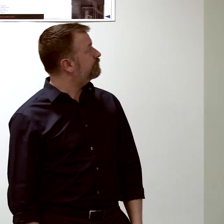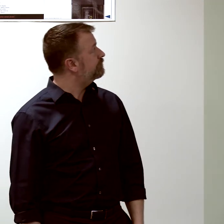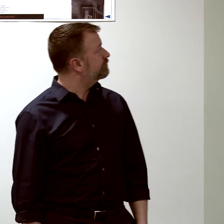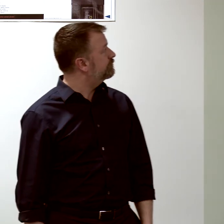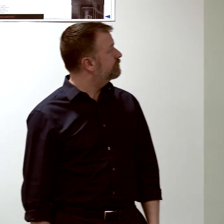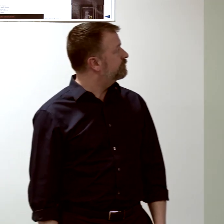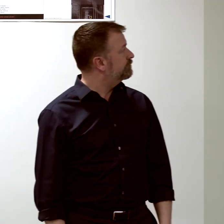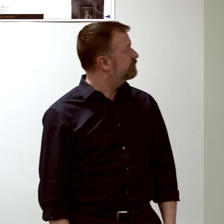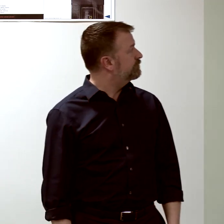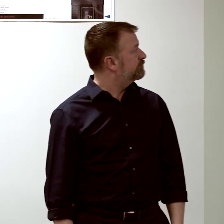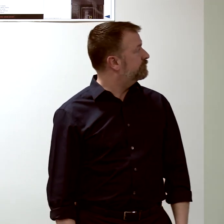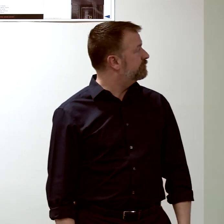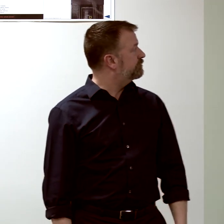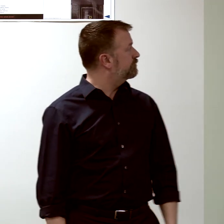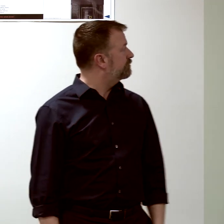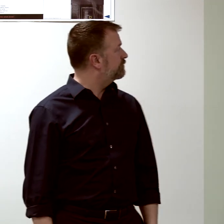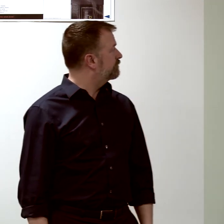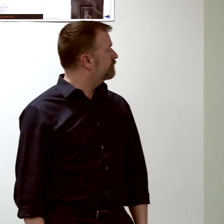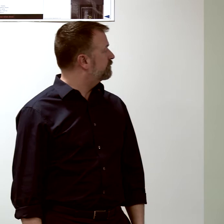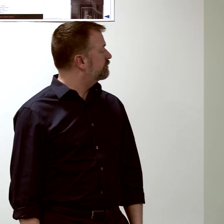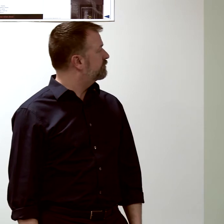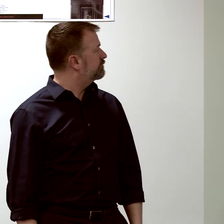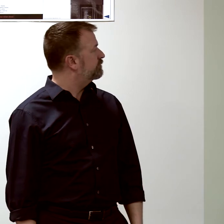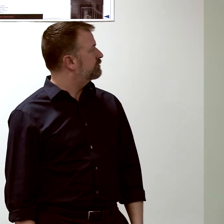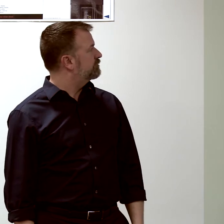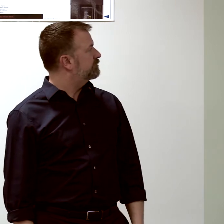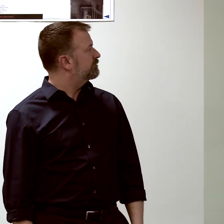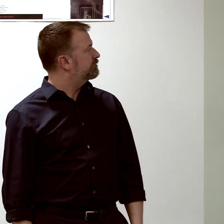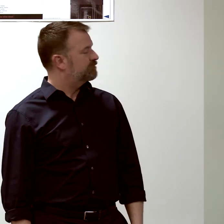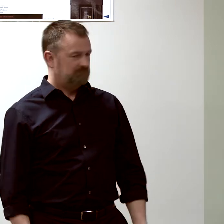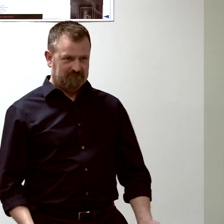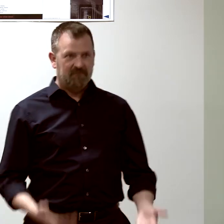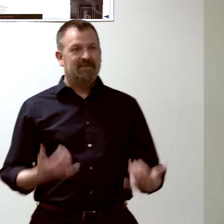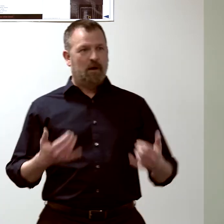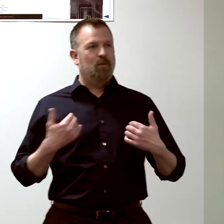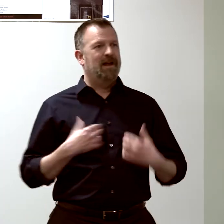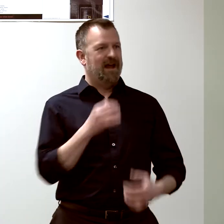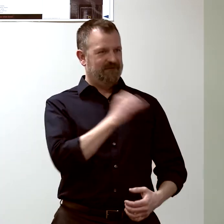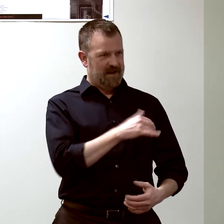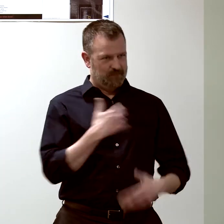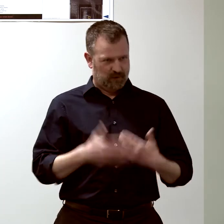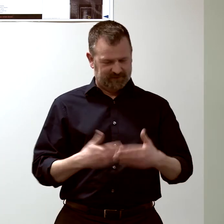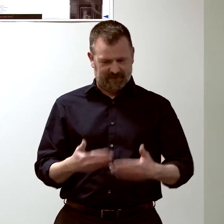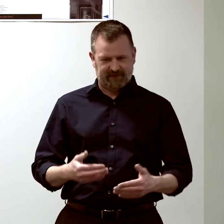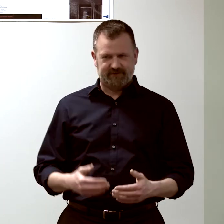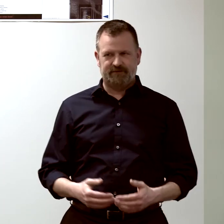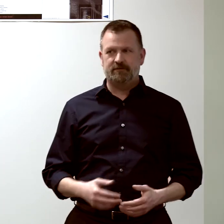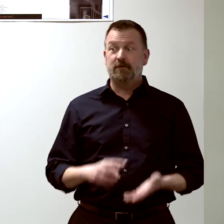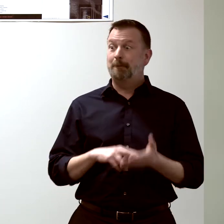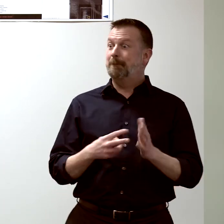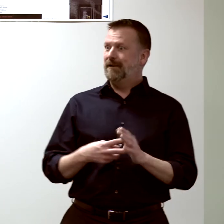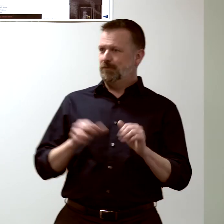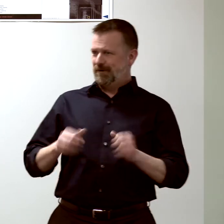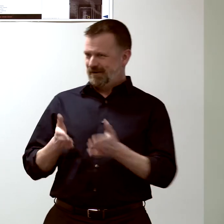to ask how people's reactivity against the flu changes..